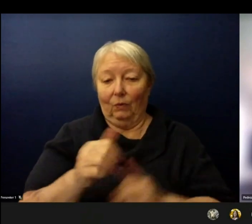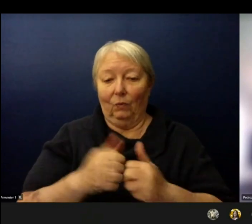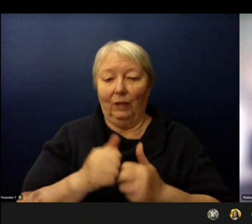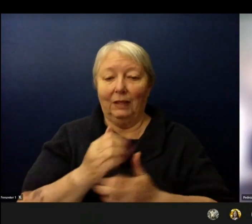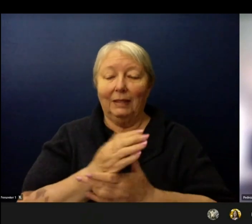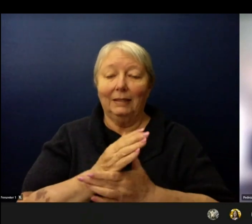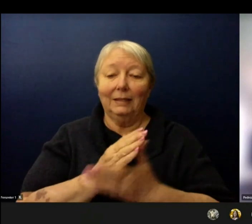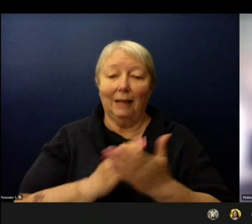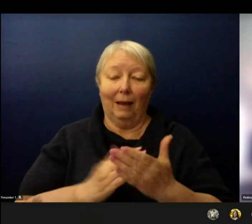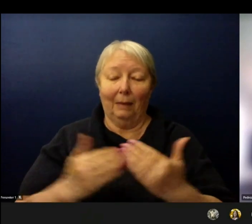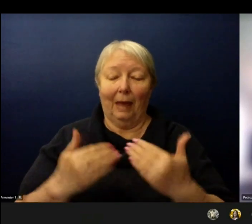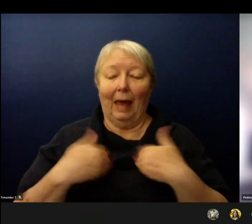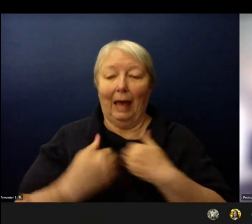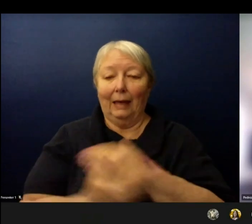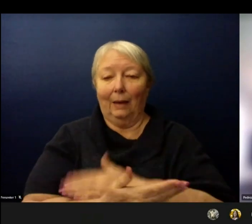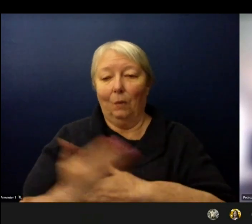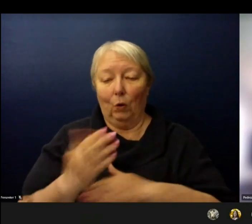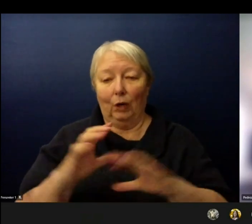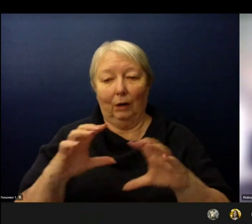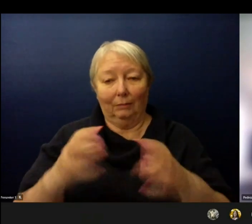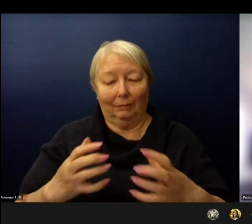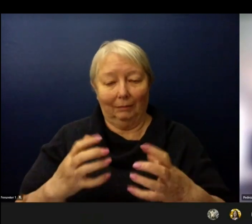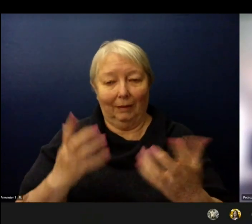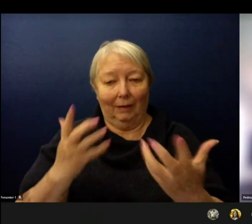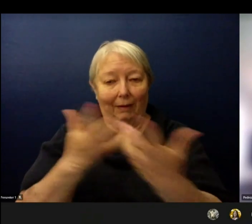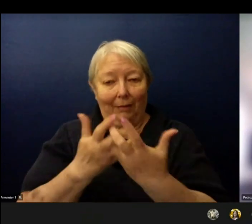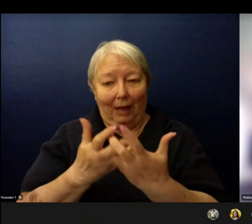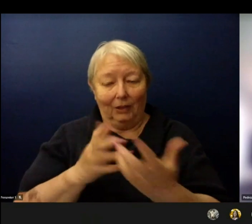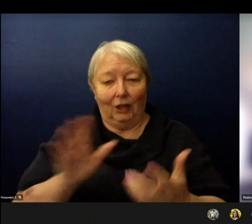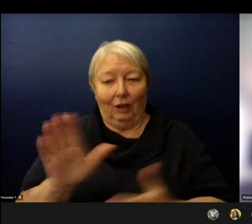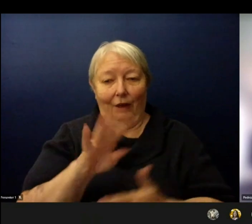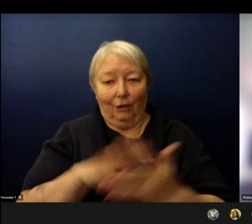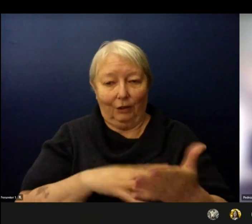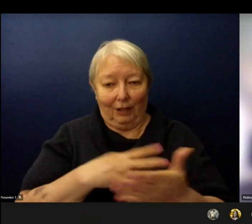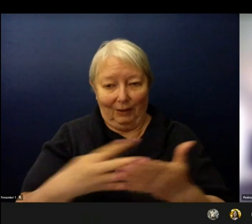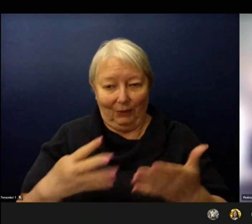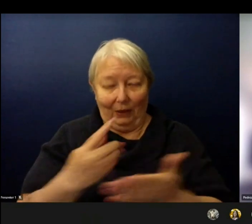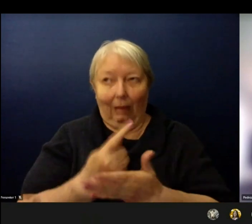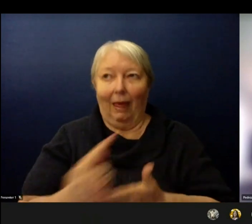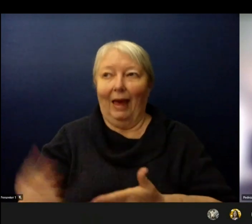aligned to their schedules. Teachers were busy last week with training and planning